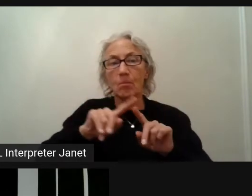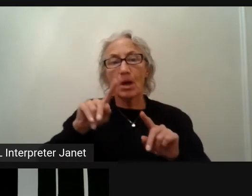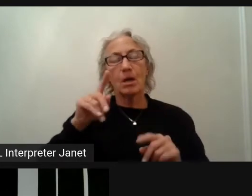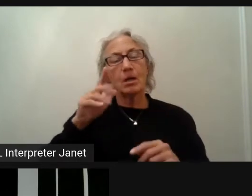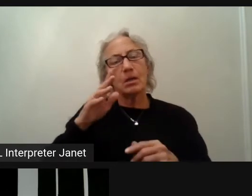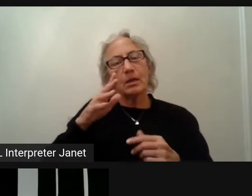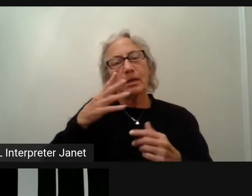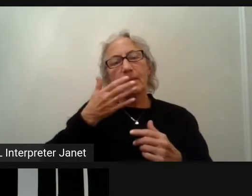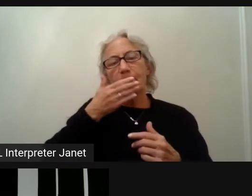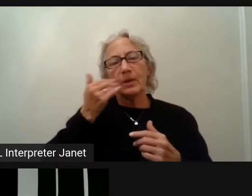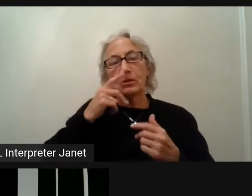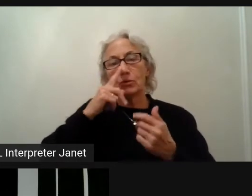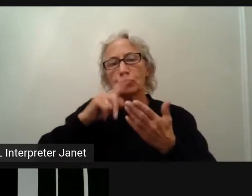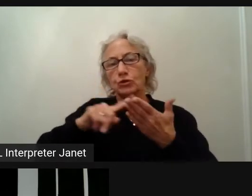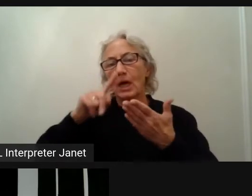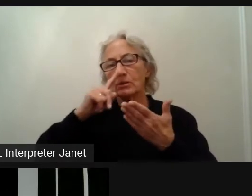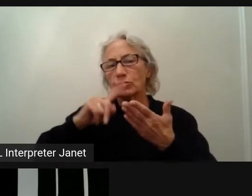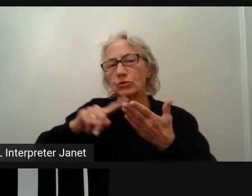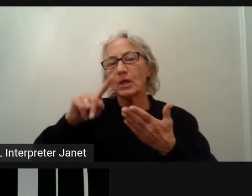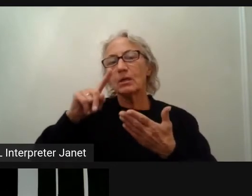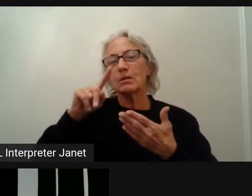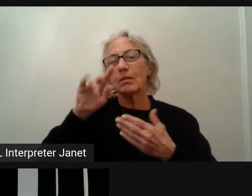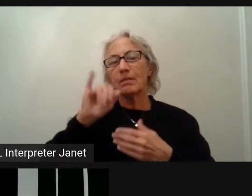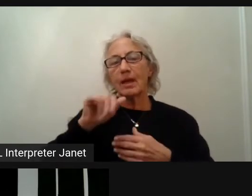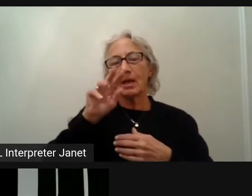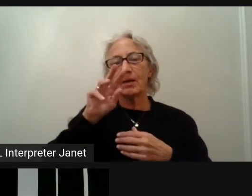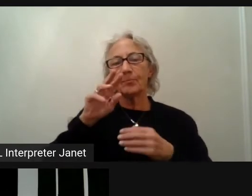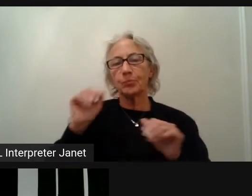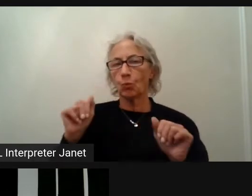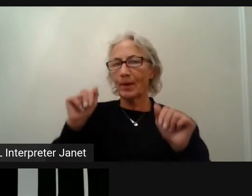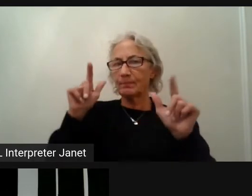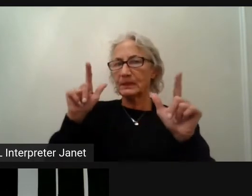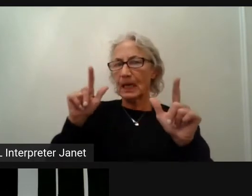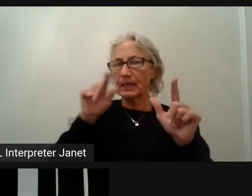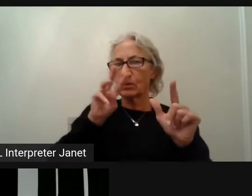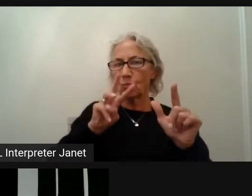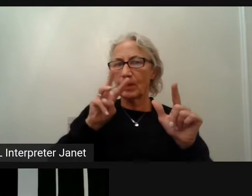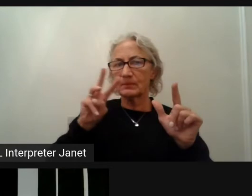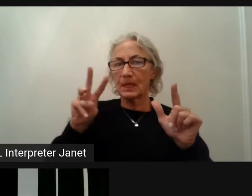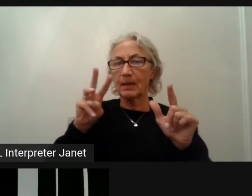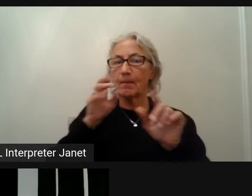if the website is good enough, just run the XCLI.